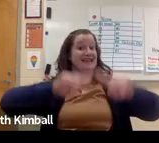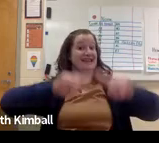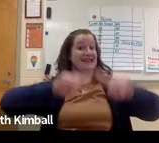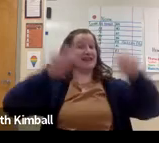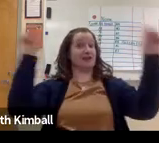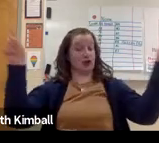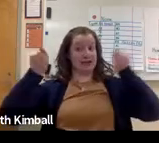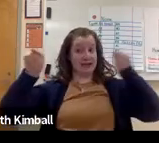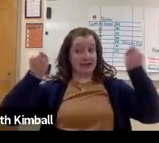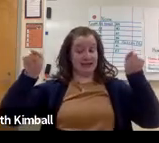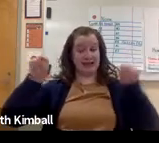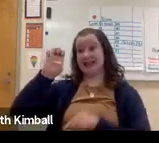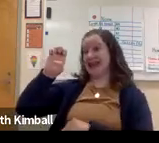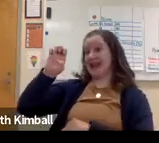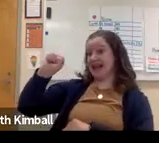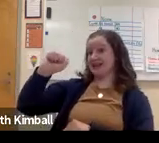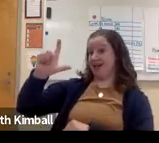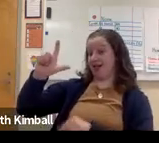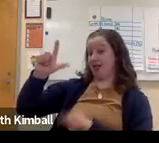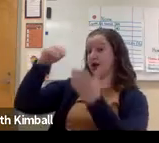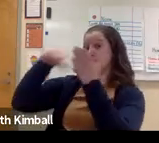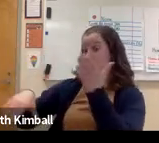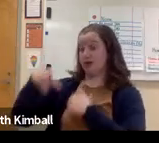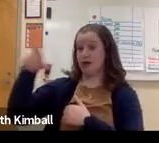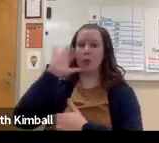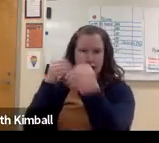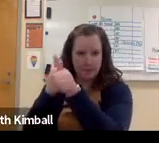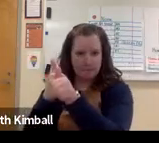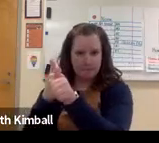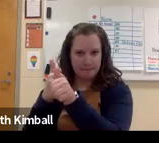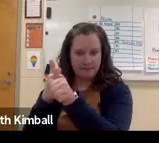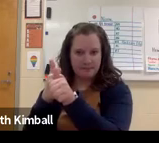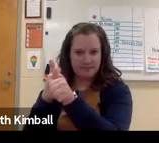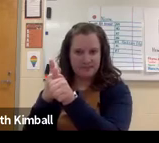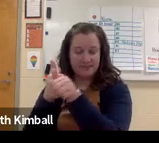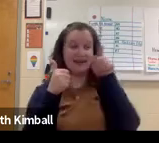However, the difference between ESL students